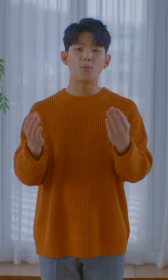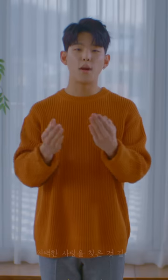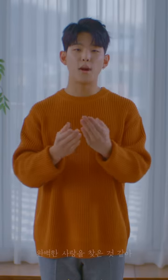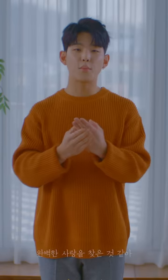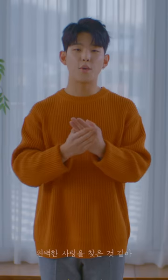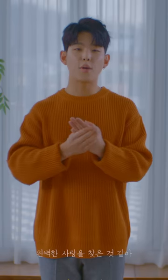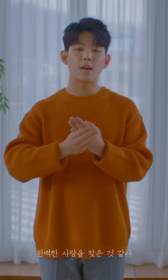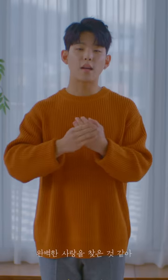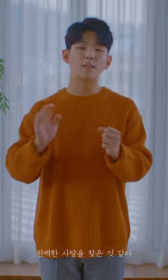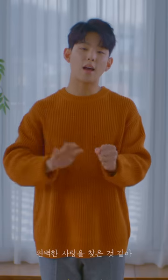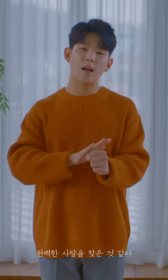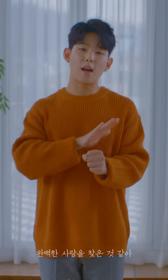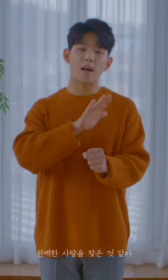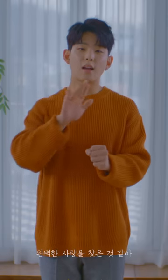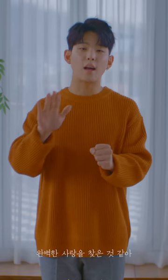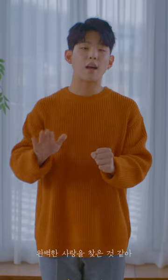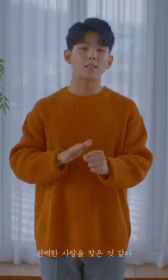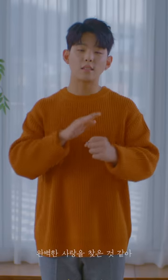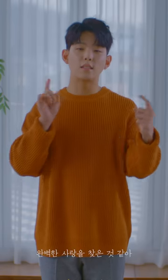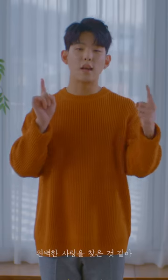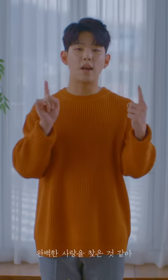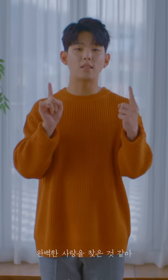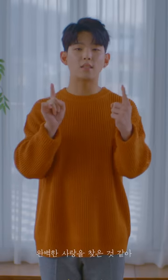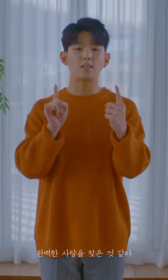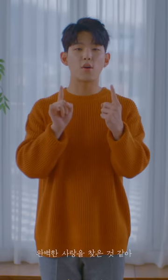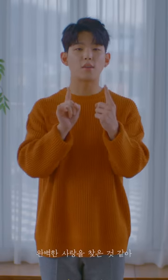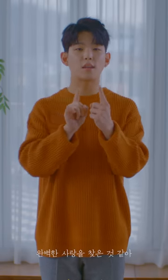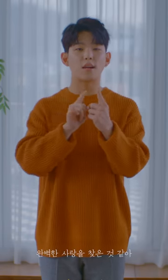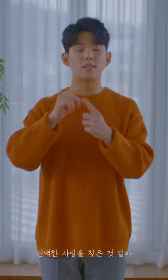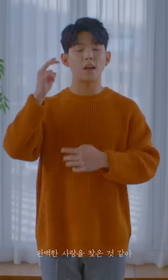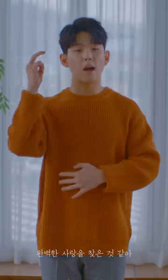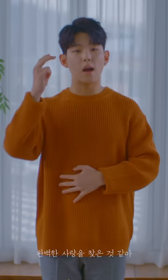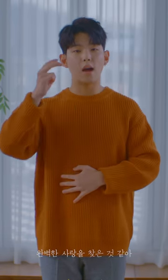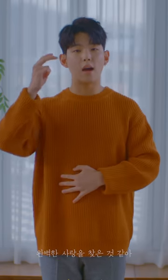The true love I’ve been looking for